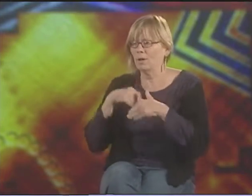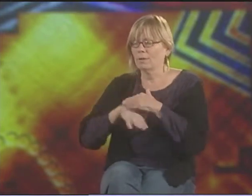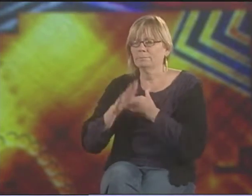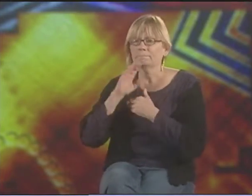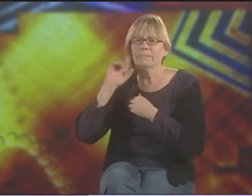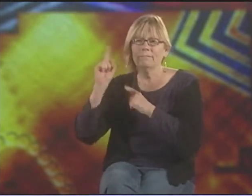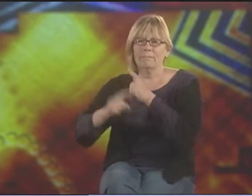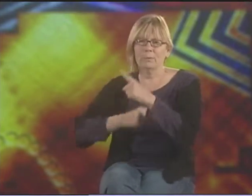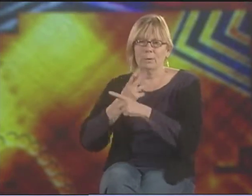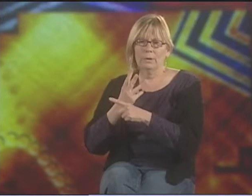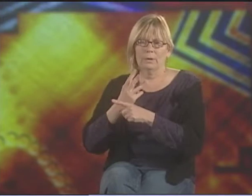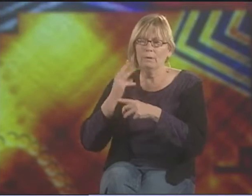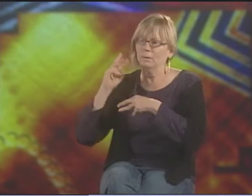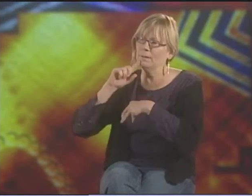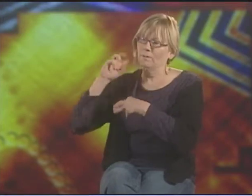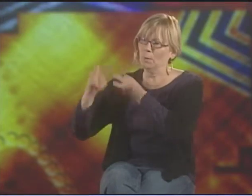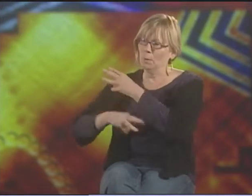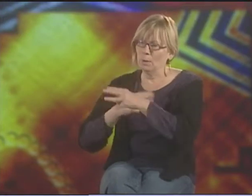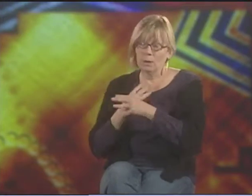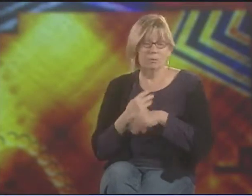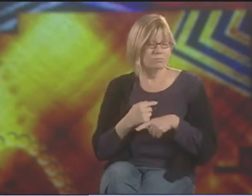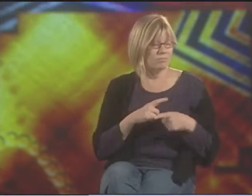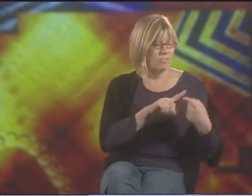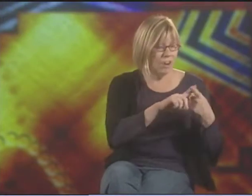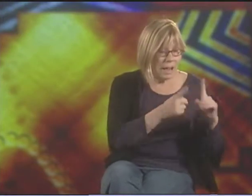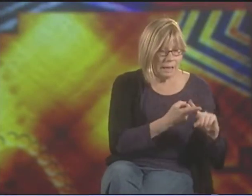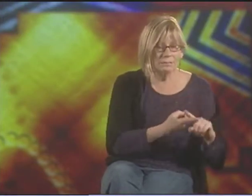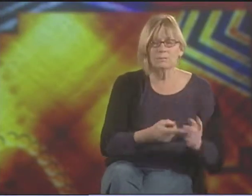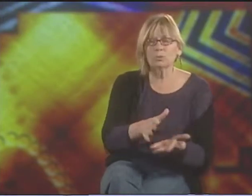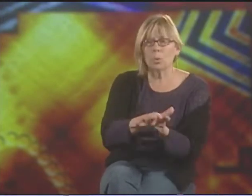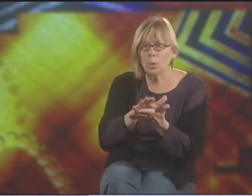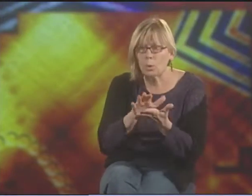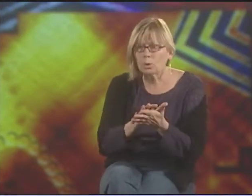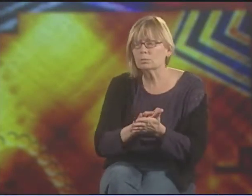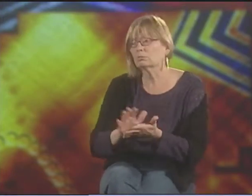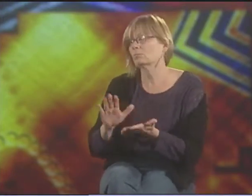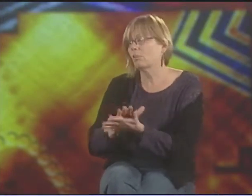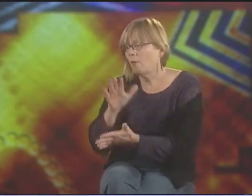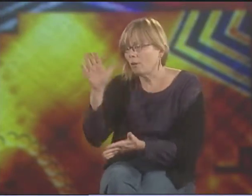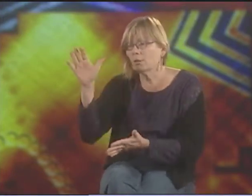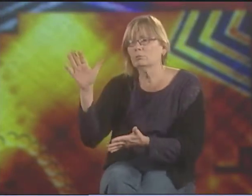THE WAY YOU GET INTO THE DEAF COMMUNITY OR THE DEAF WORLD, THROUGH FRIENDS, THROUGH SCHOOLS FOR THE DEAF,